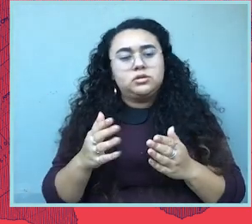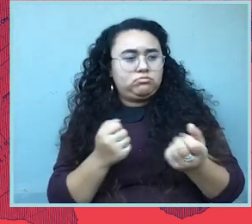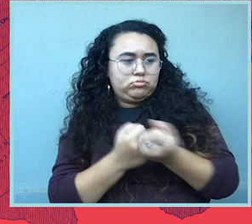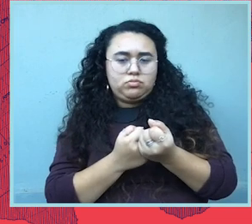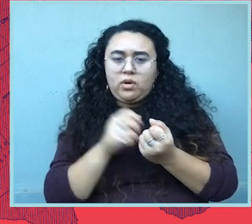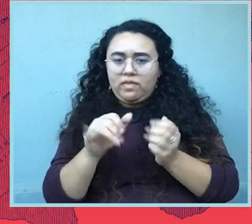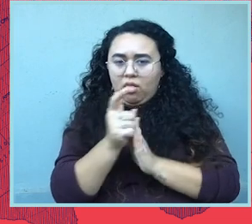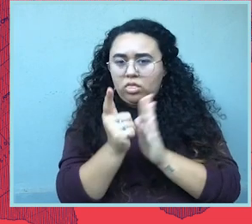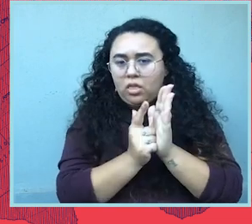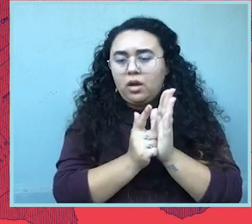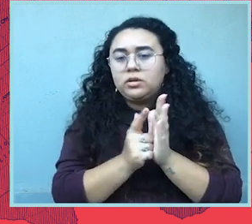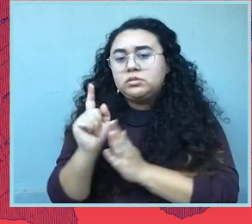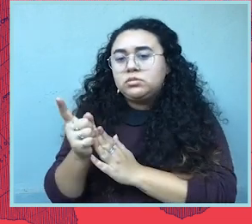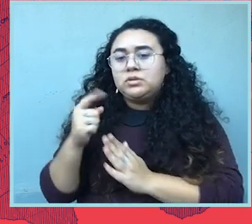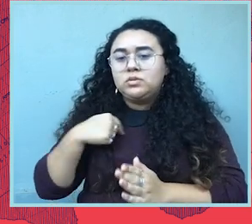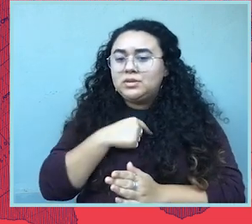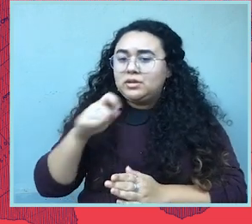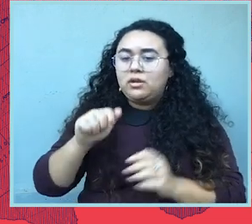that legislation.